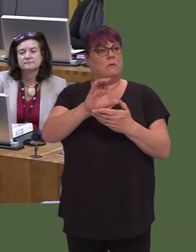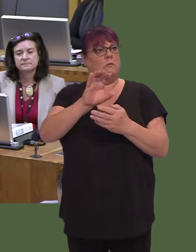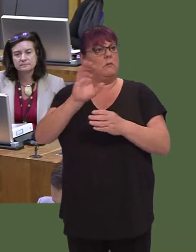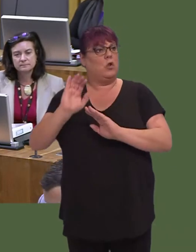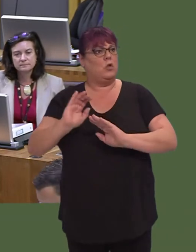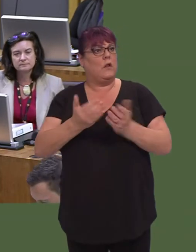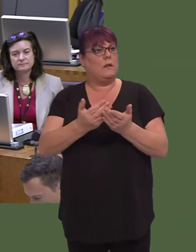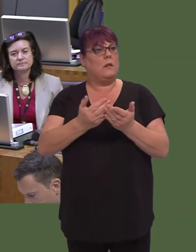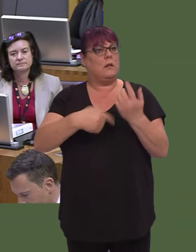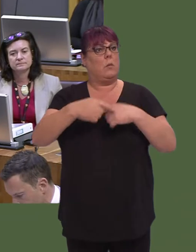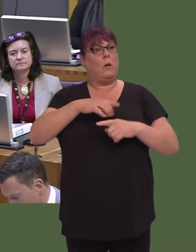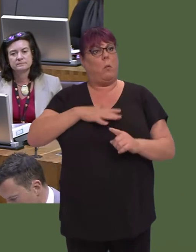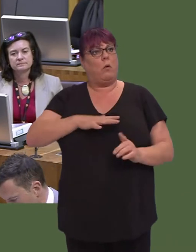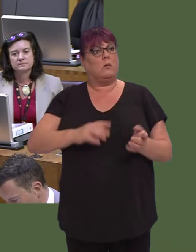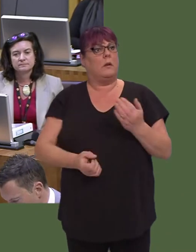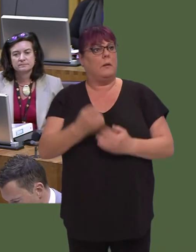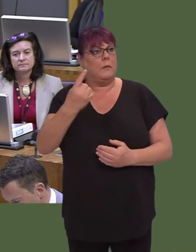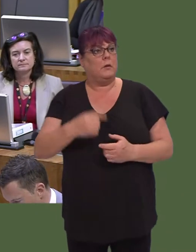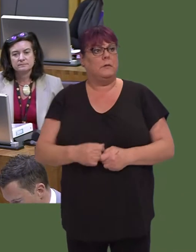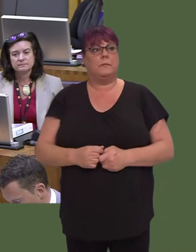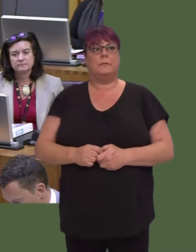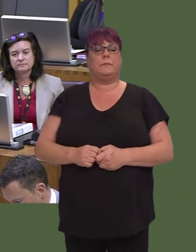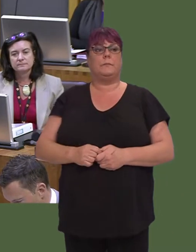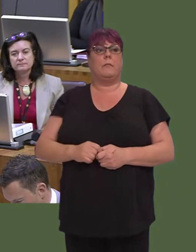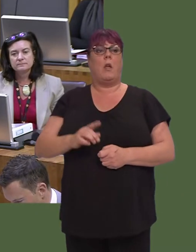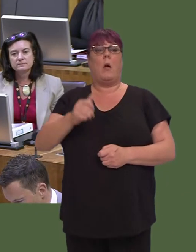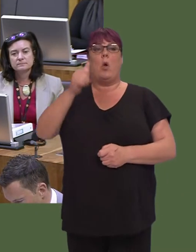and that we have, by and large, succeeded in providing despite the iron grip of austerity.